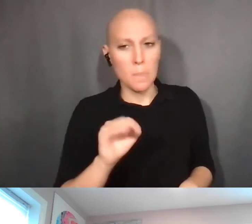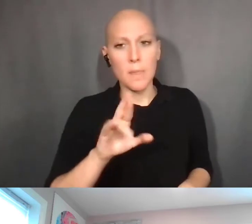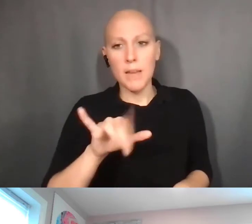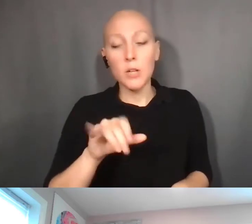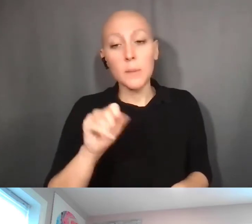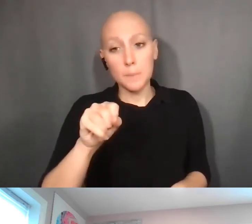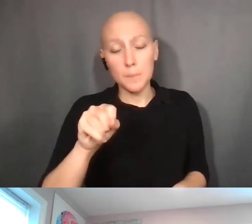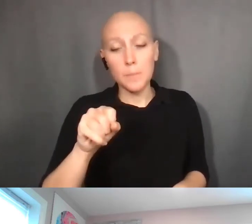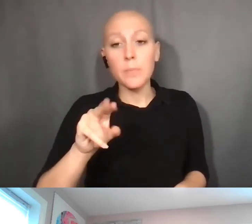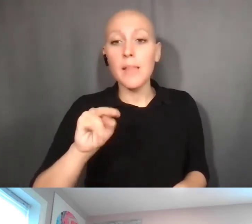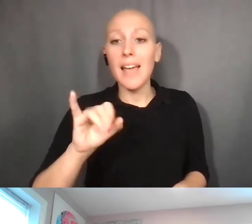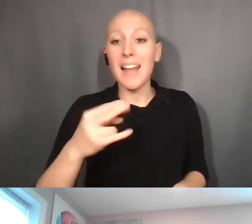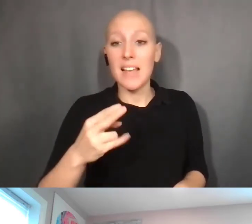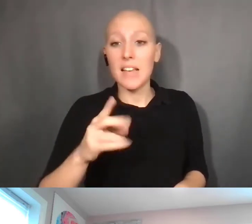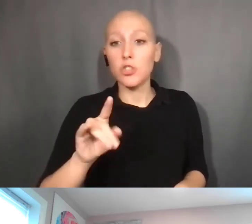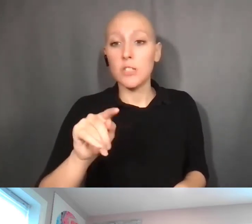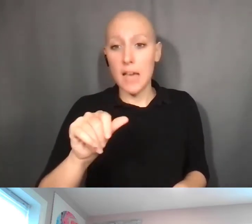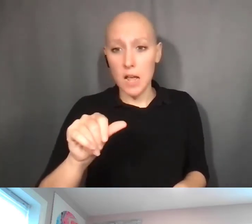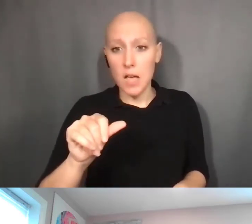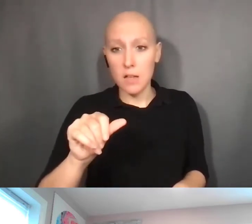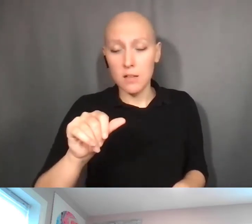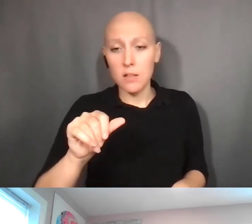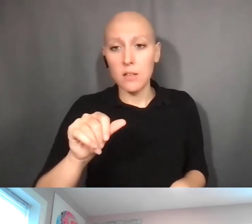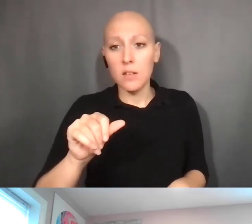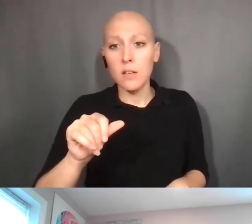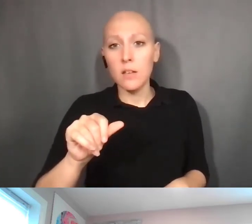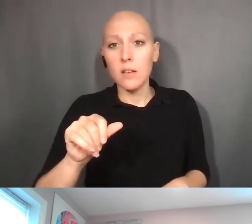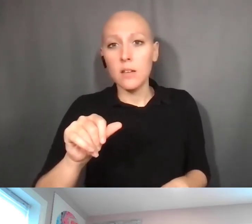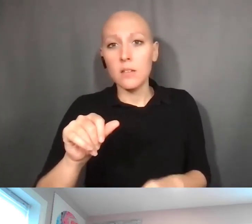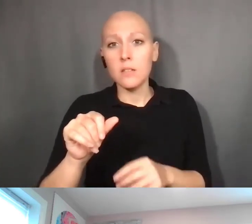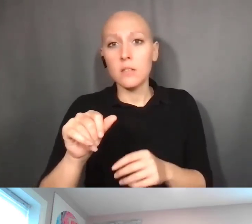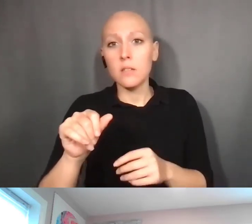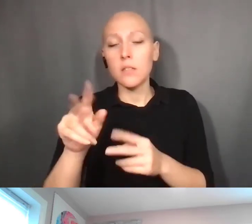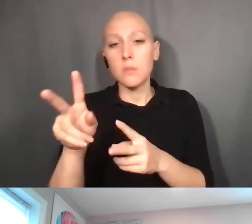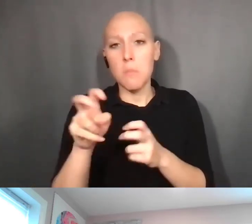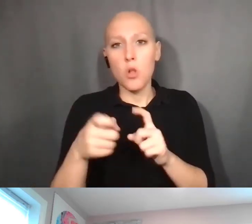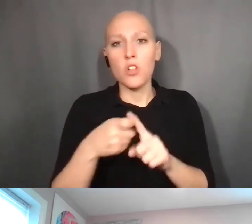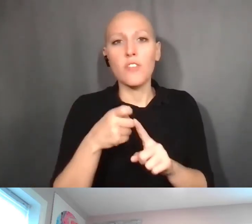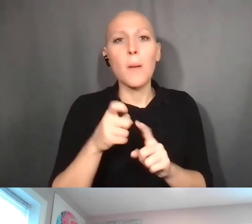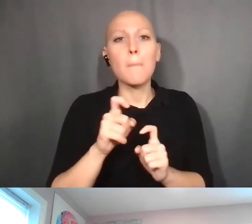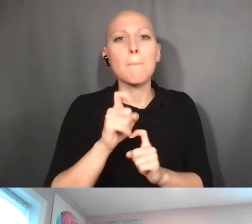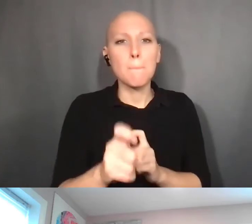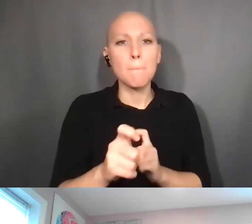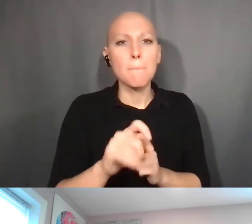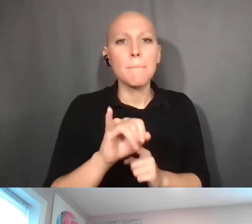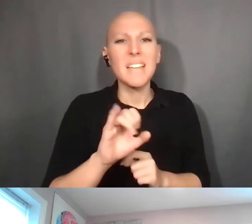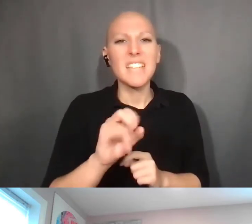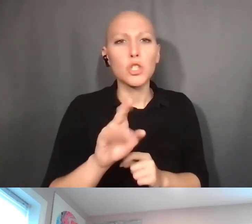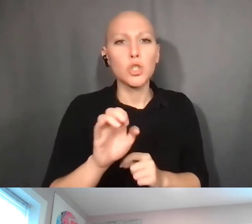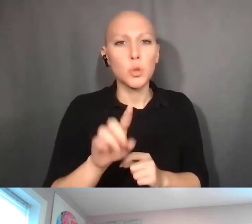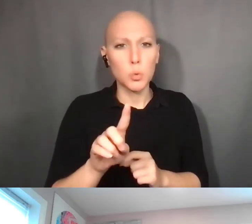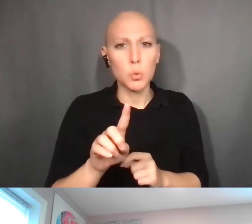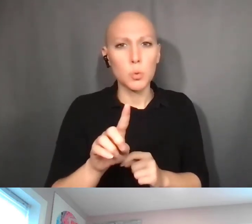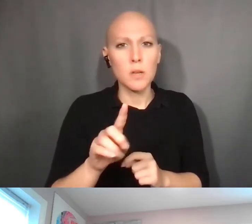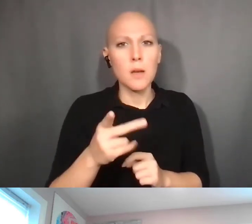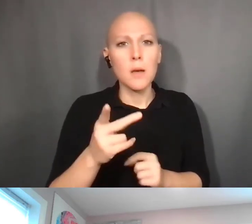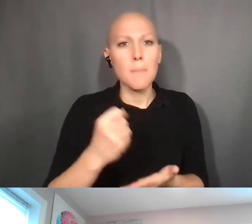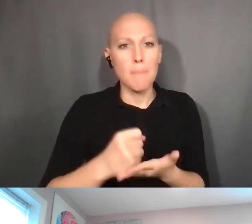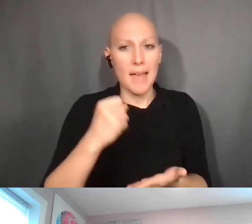Feeds the issued patents. Okay? But NIH RePORTER will not report every subject invention.